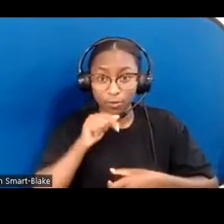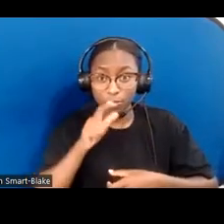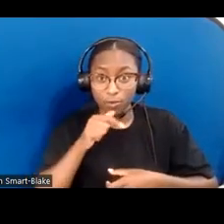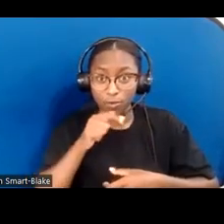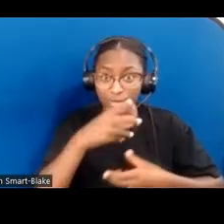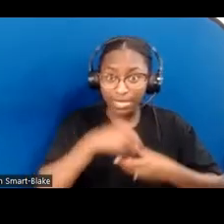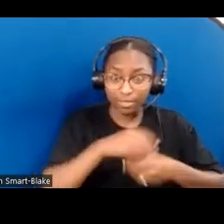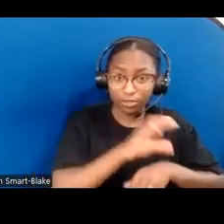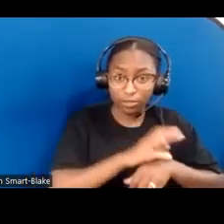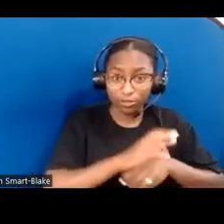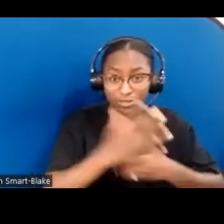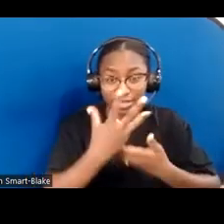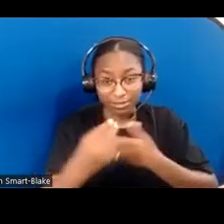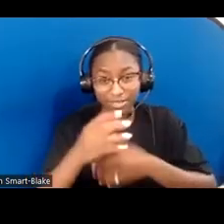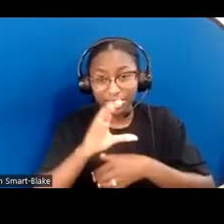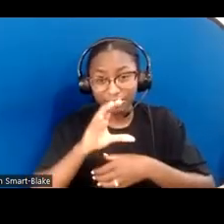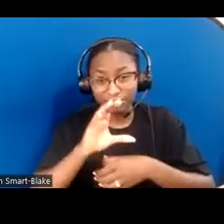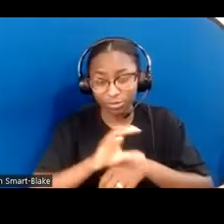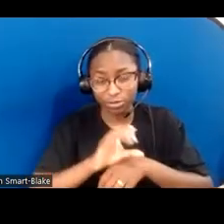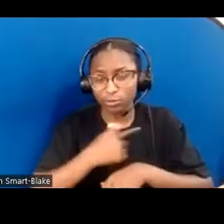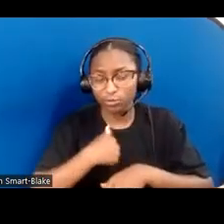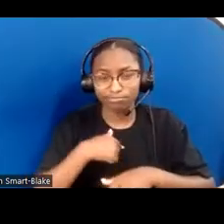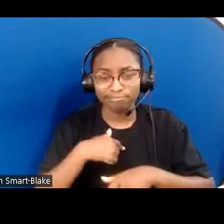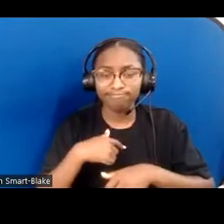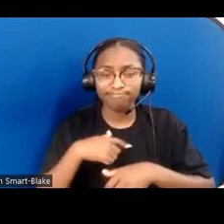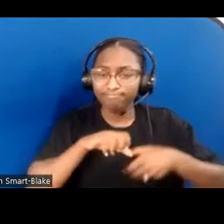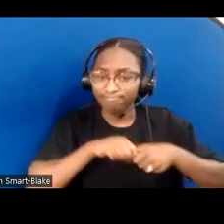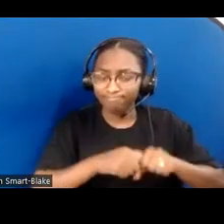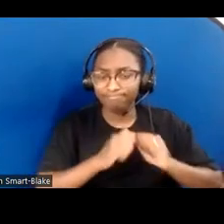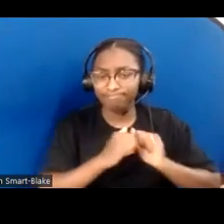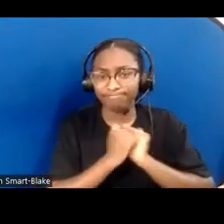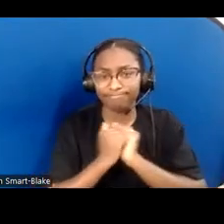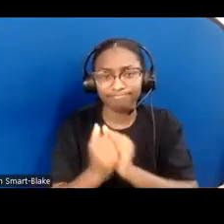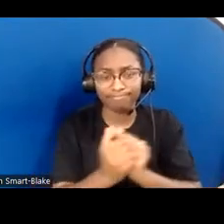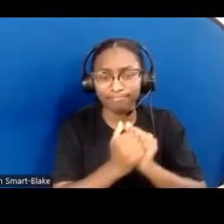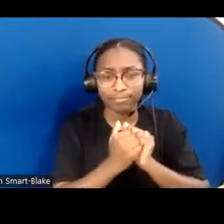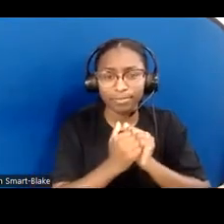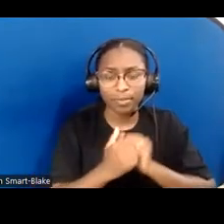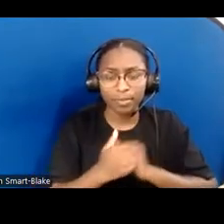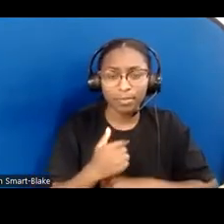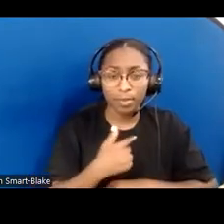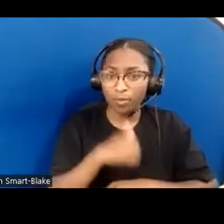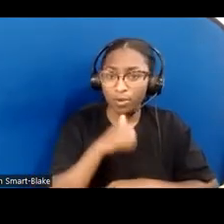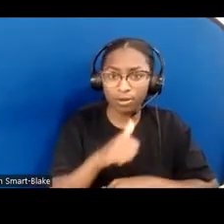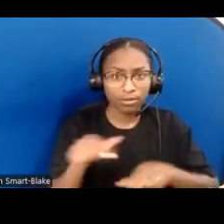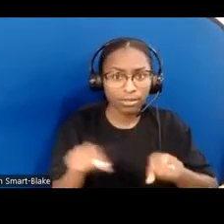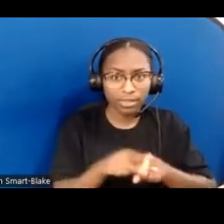To remember we are not the saviors of people with disabilities, but we walk or wheel alongside of them.